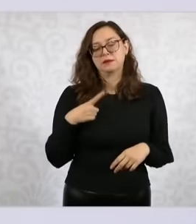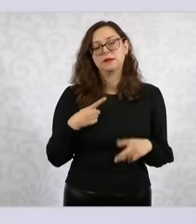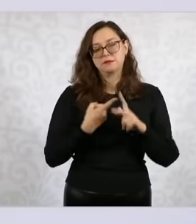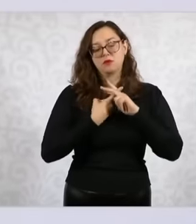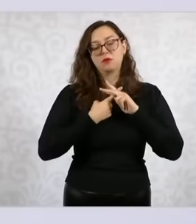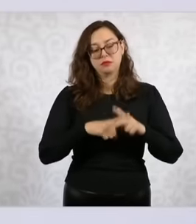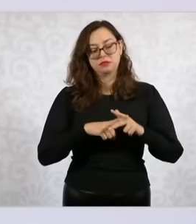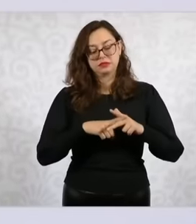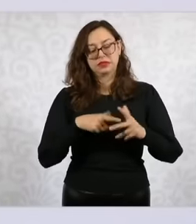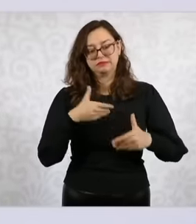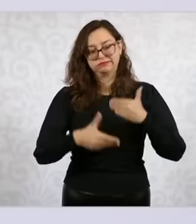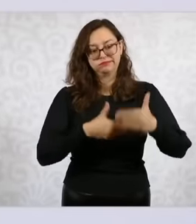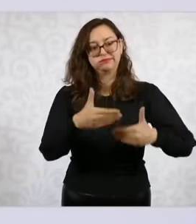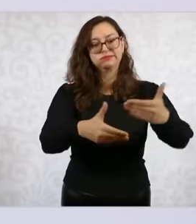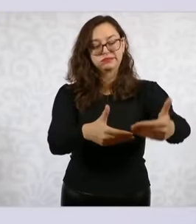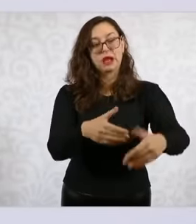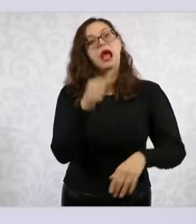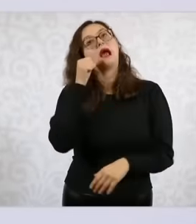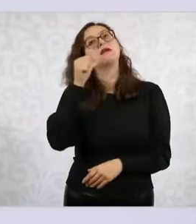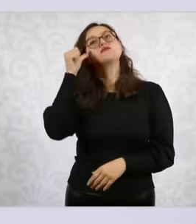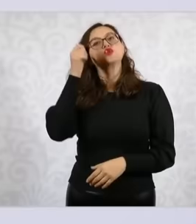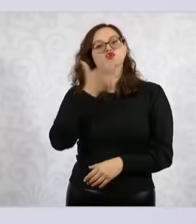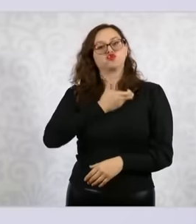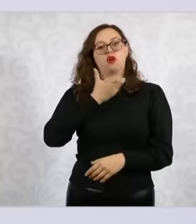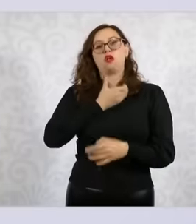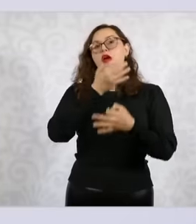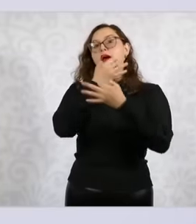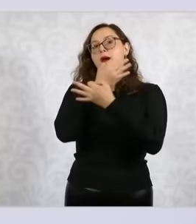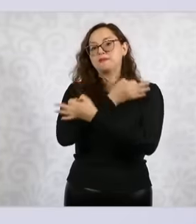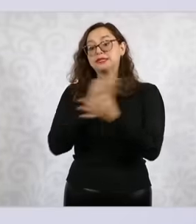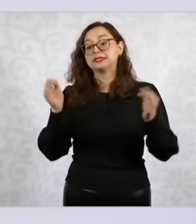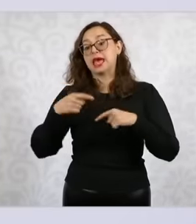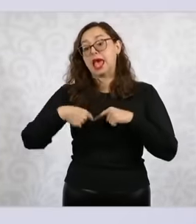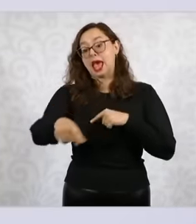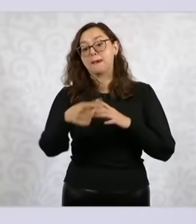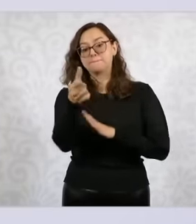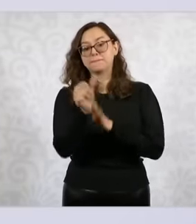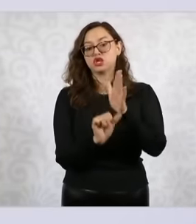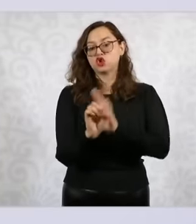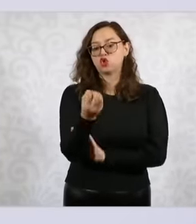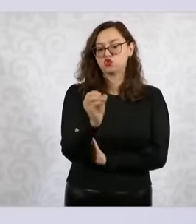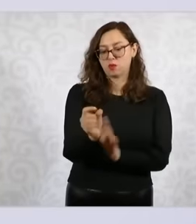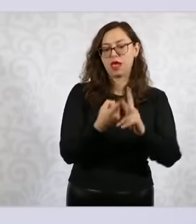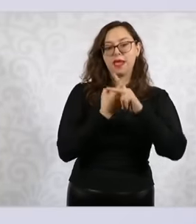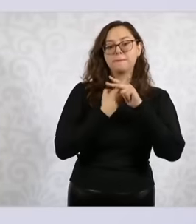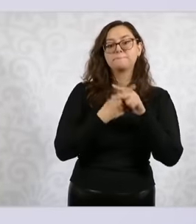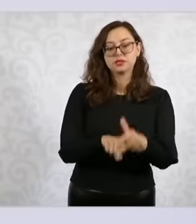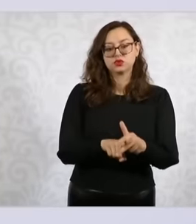with all the eh state coordinators of the nation's servants of the secretary of